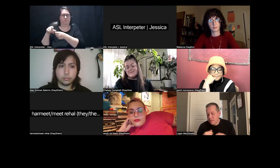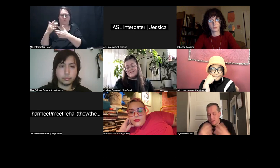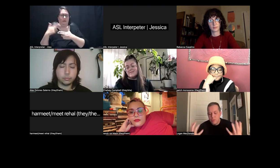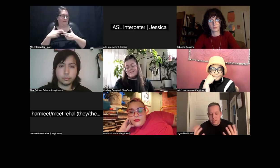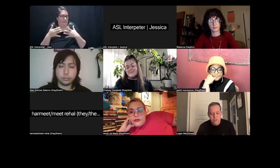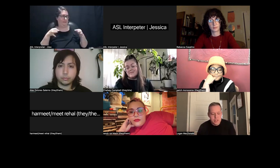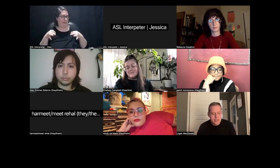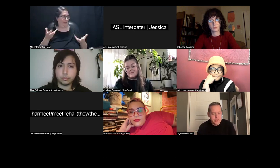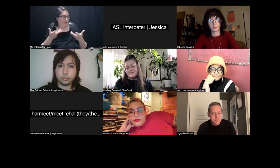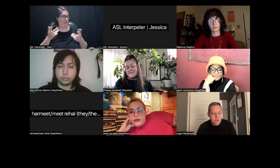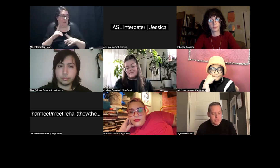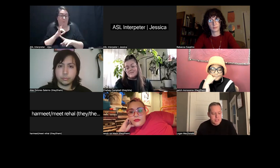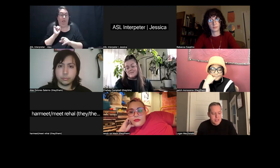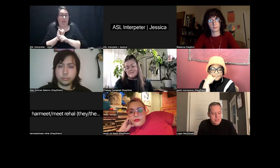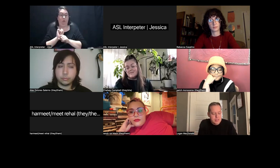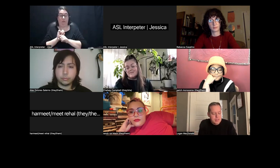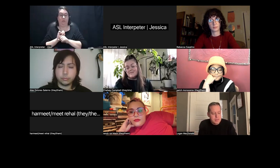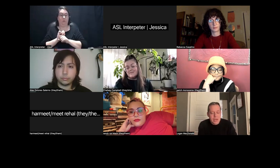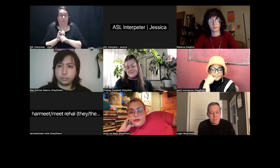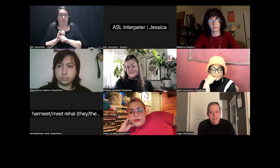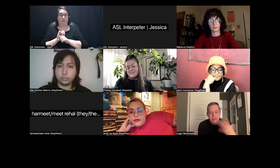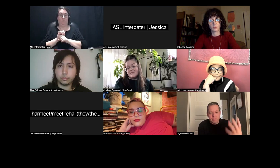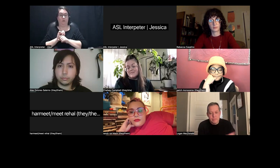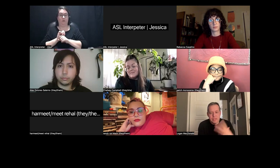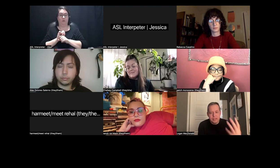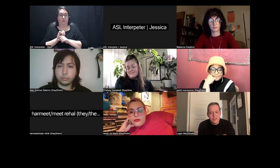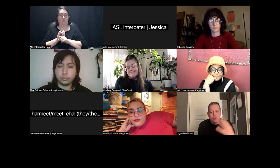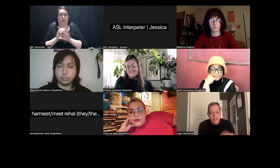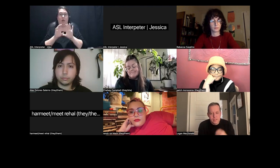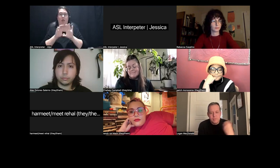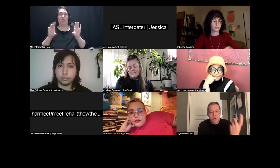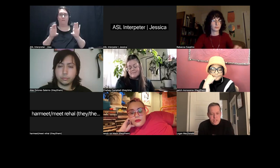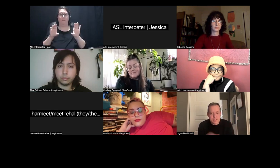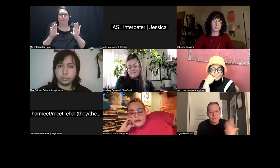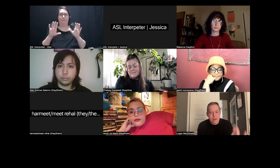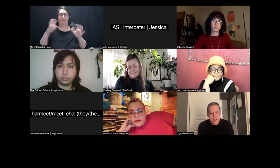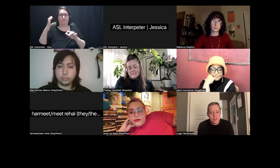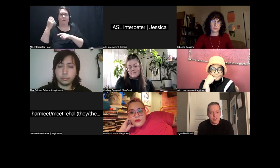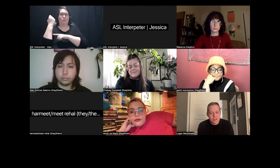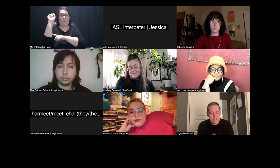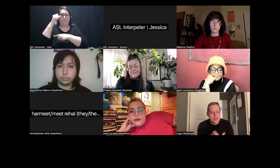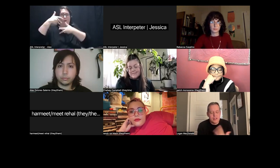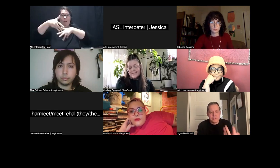Like they were literally experiencing the pipeline being, you know. And protest was happening all across Canada.